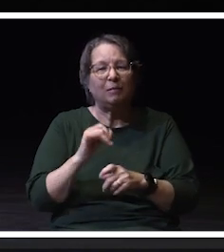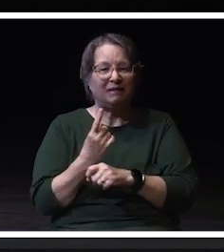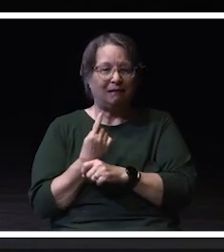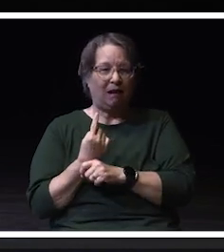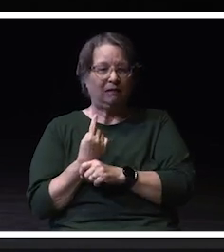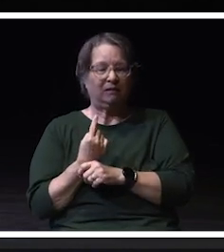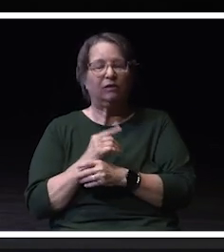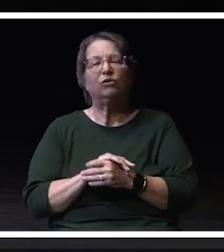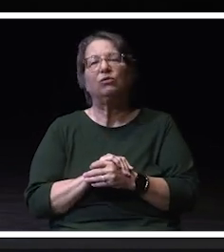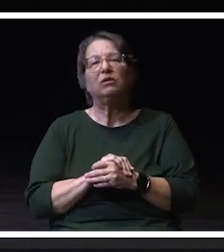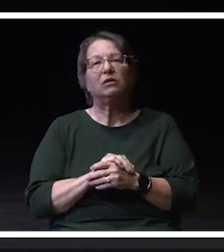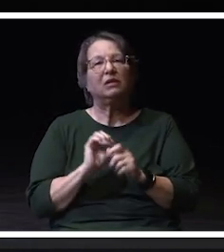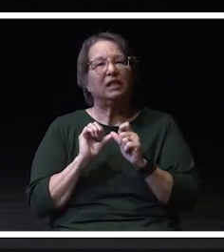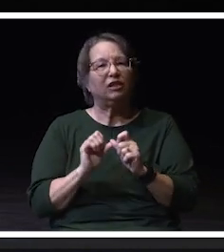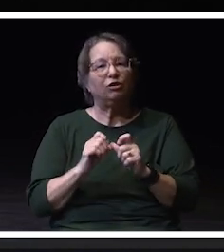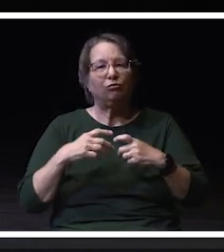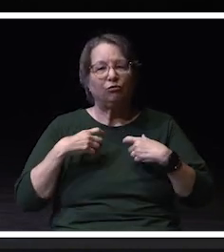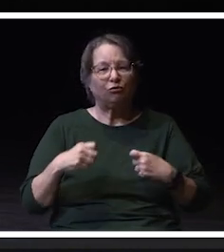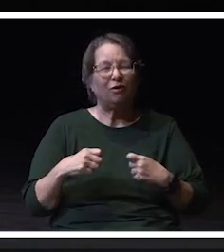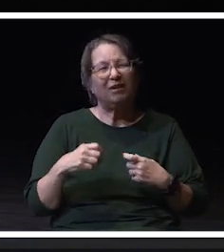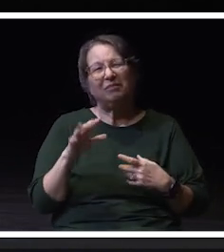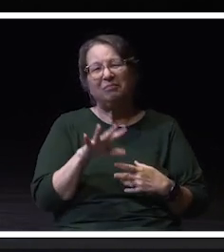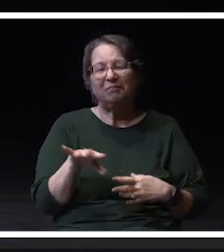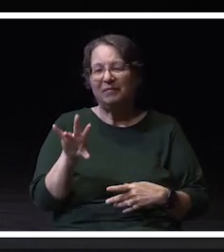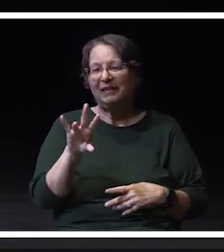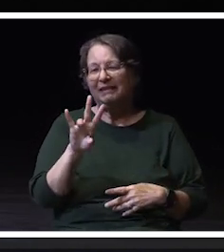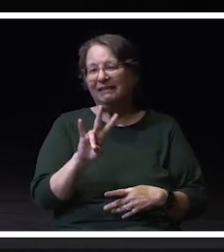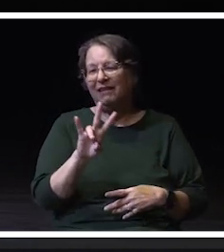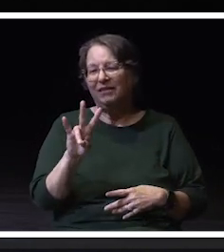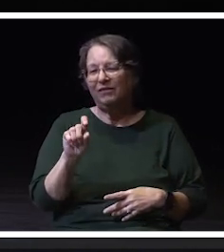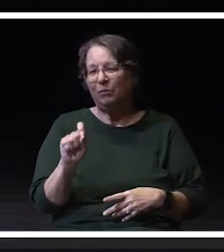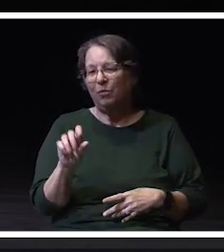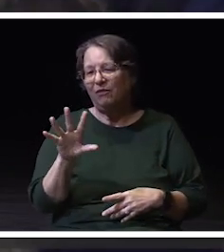strong at around 77.5%.